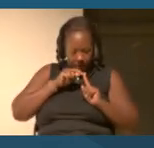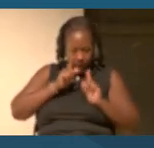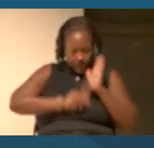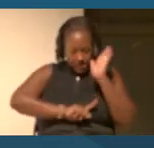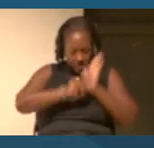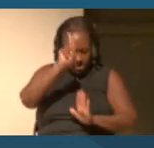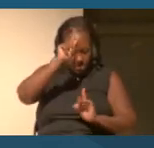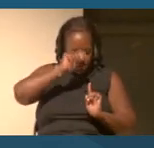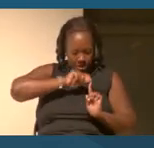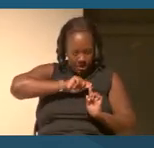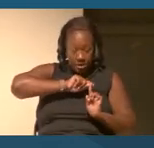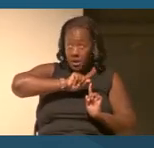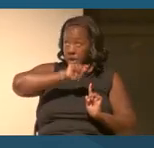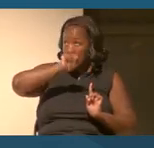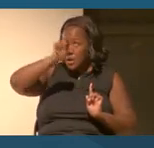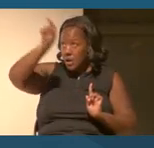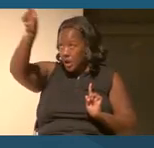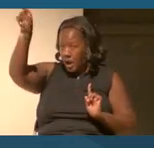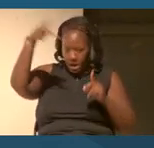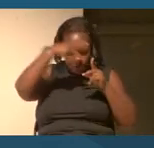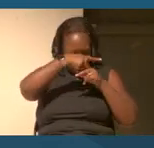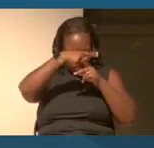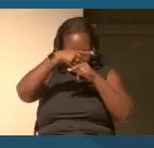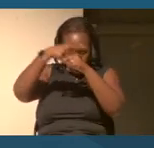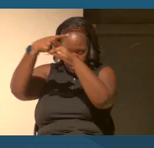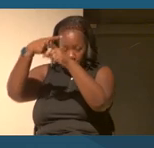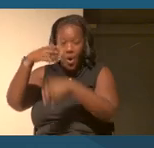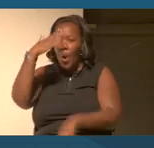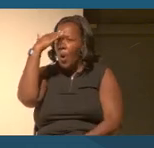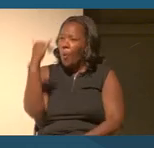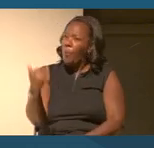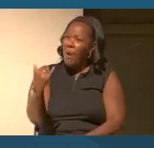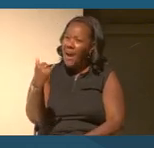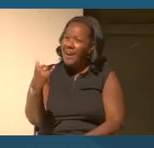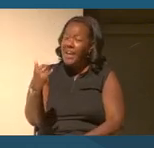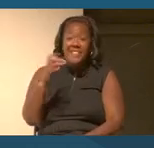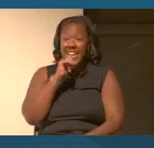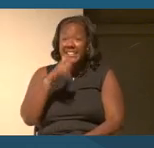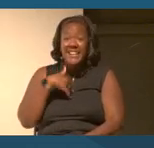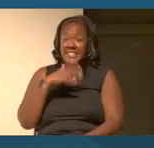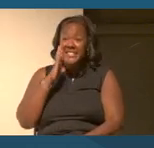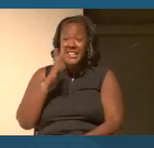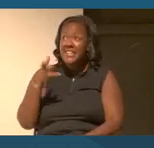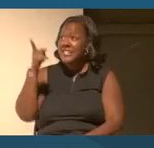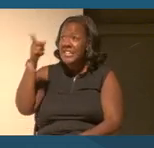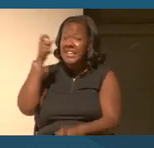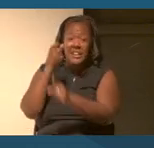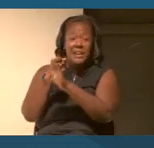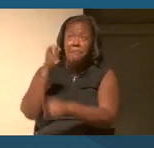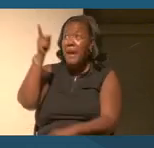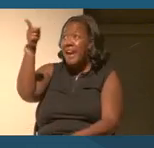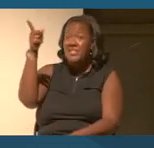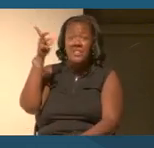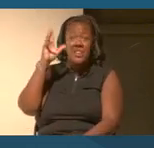get to space. Why does it take anything away from Neil and Buzz to tell a story about the seamstresses